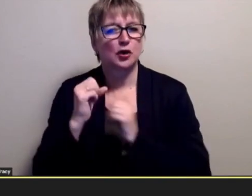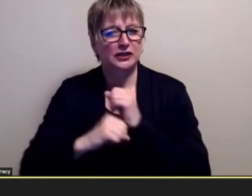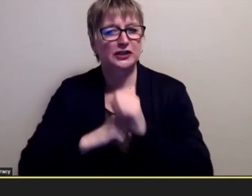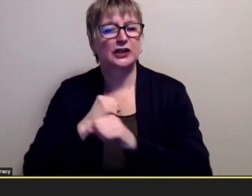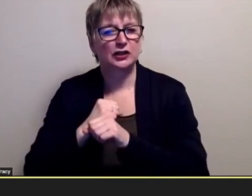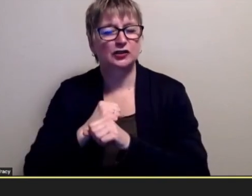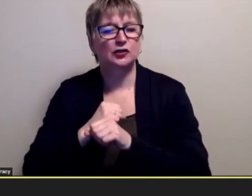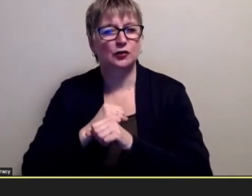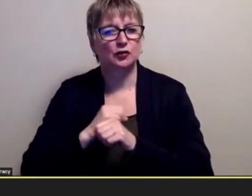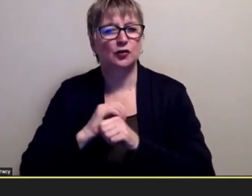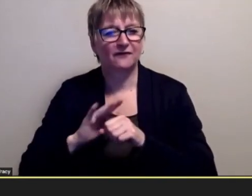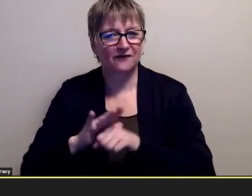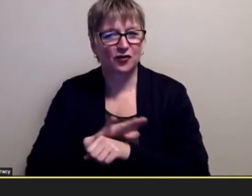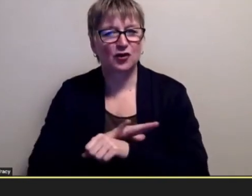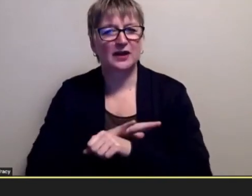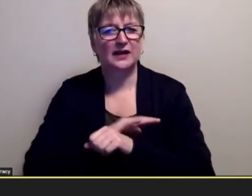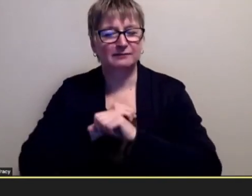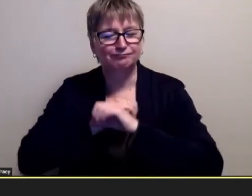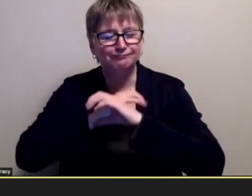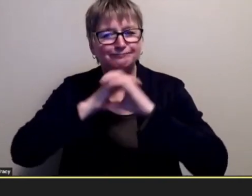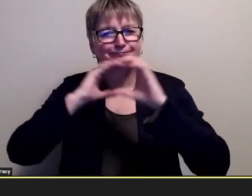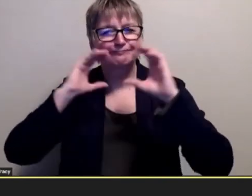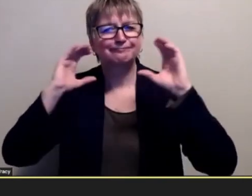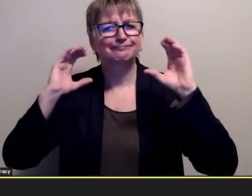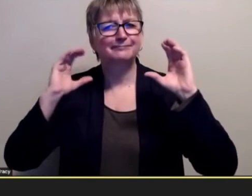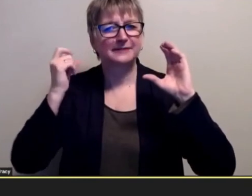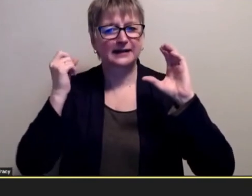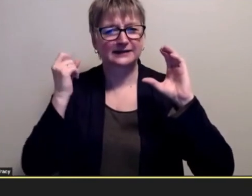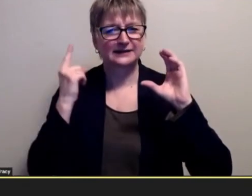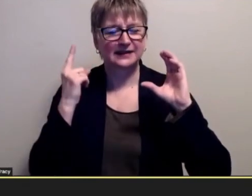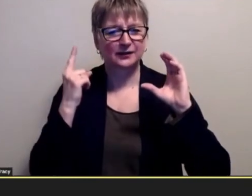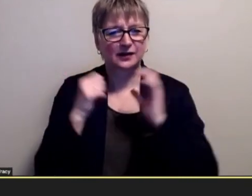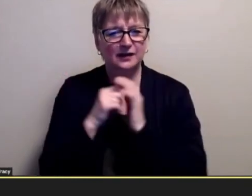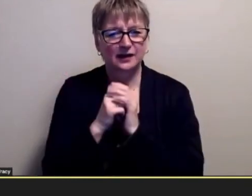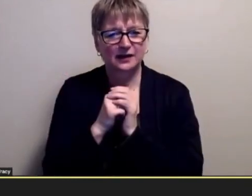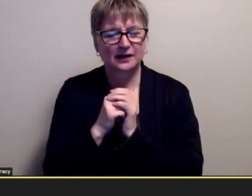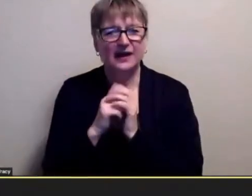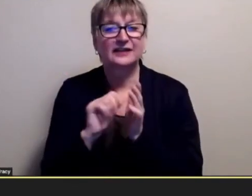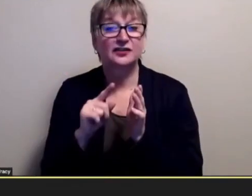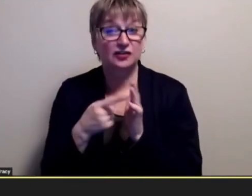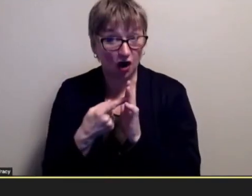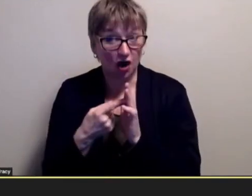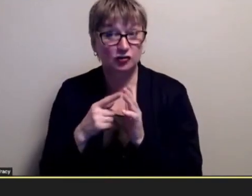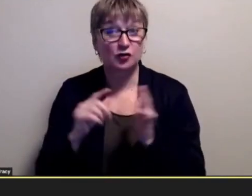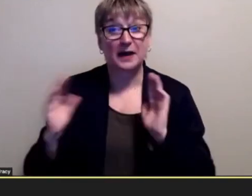fully recognized you know and to start making comparisons in order